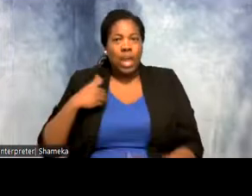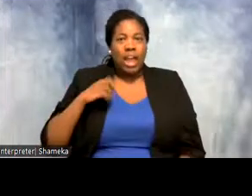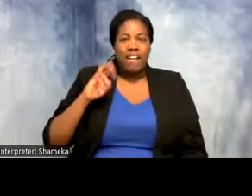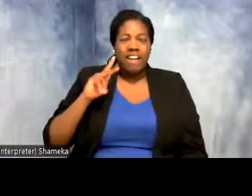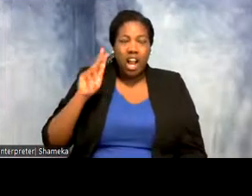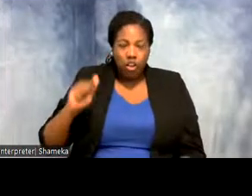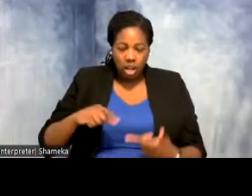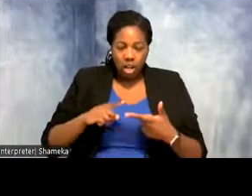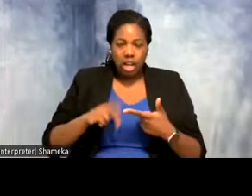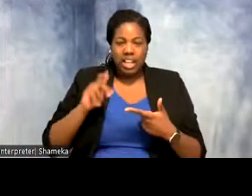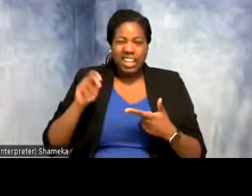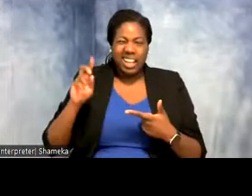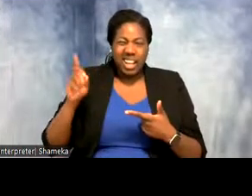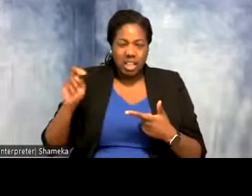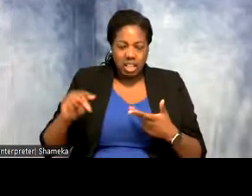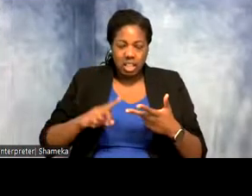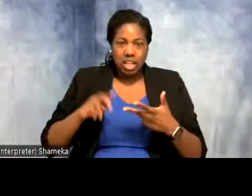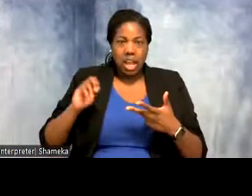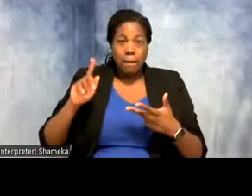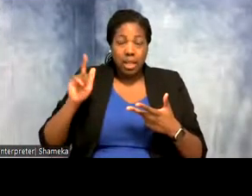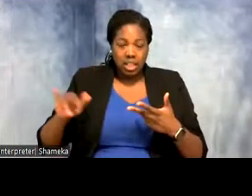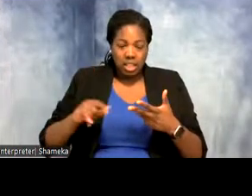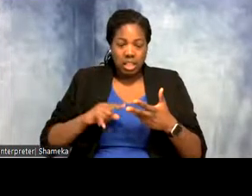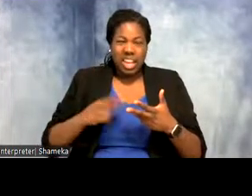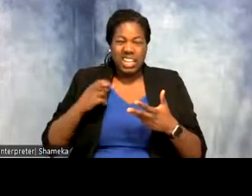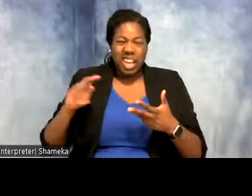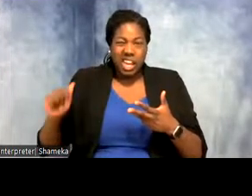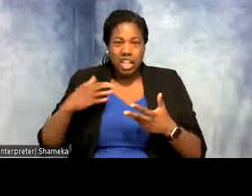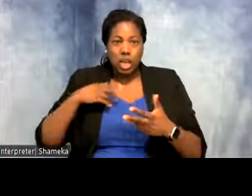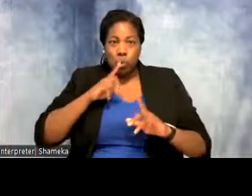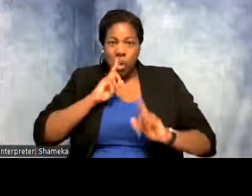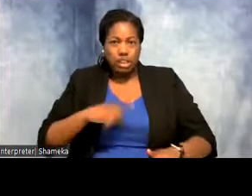Emily and Hanna also answering your questions and responding in the chat. And today we also